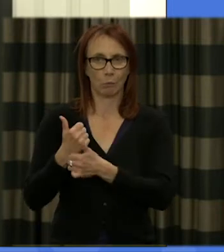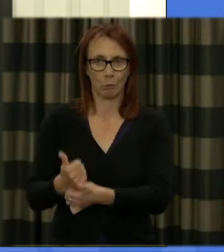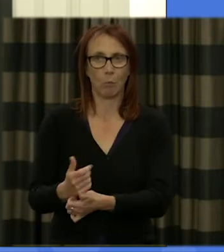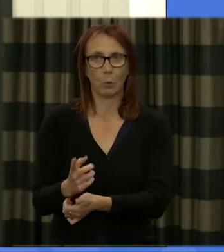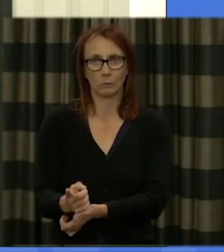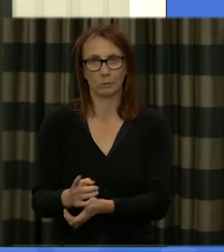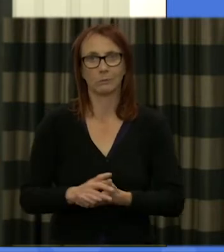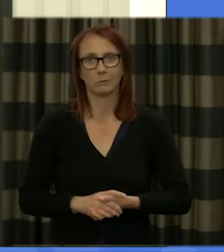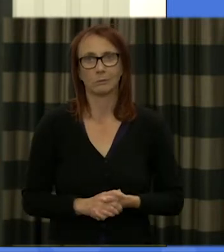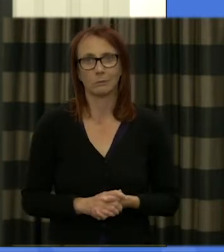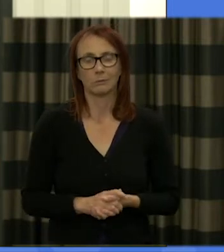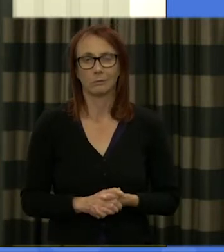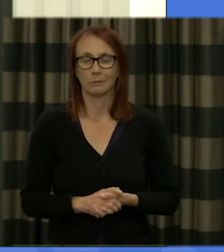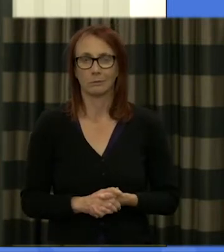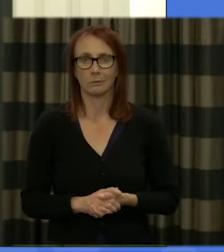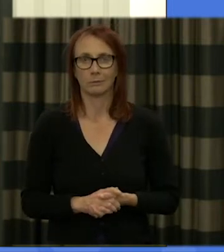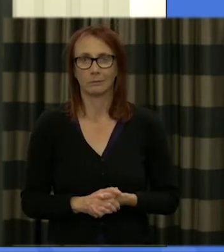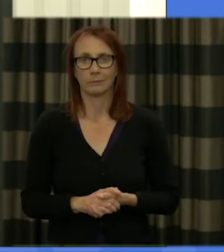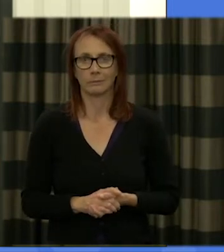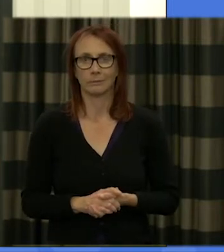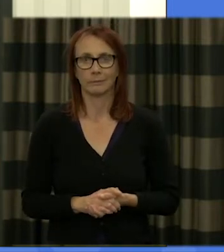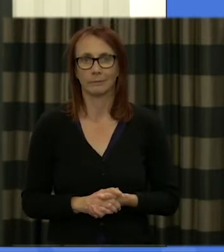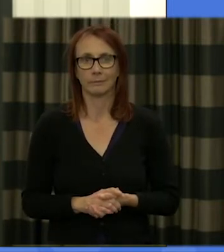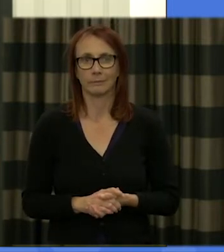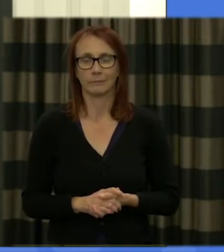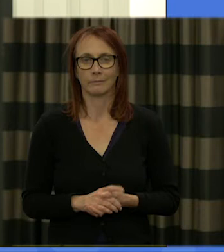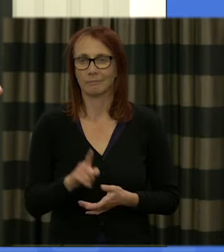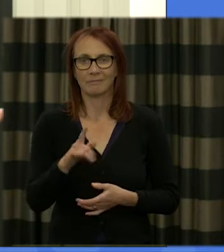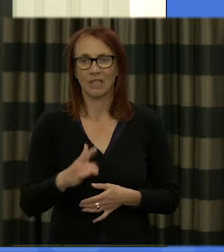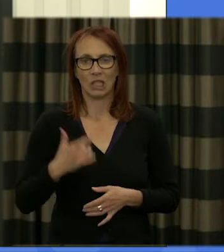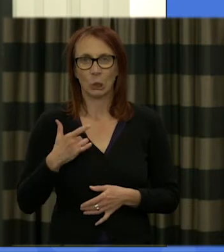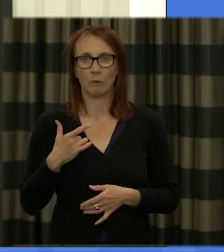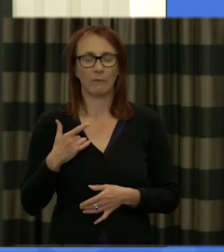that and so please don't don't feel that you wouldn't because it's something